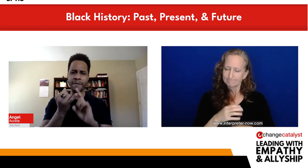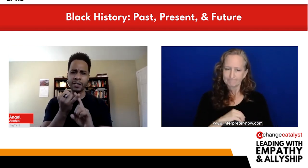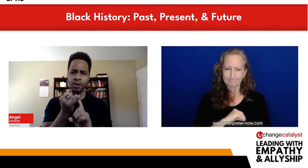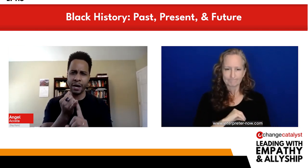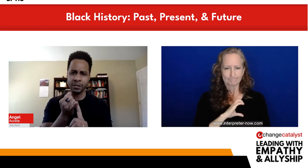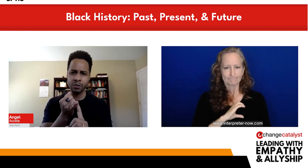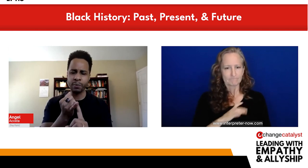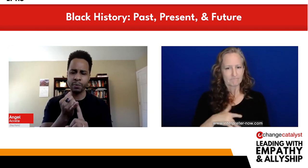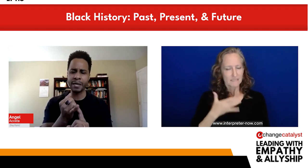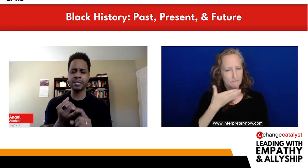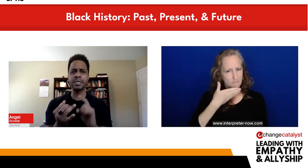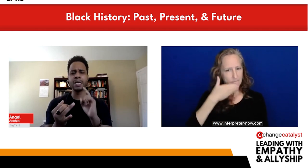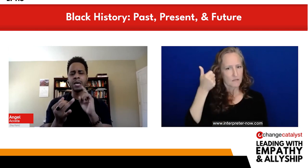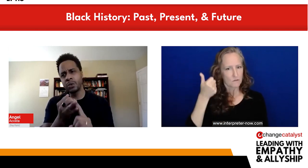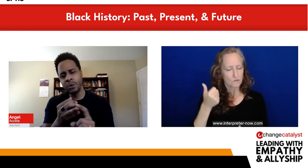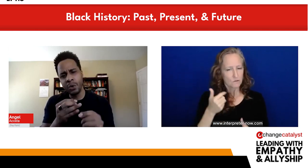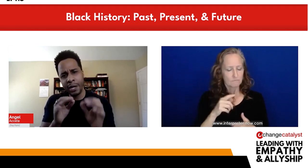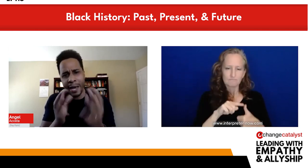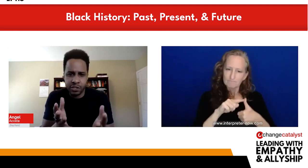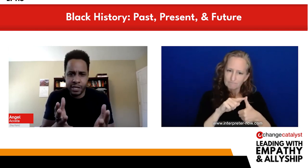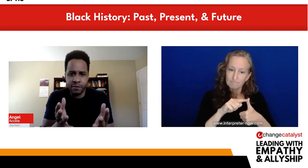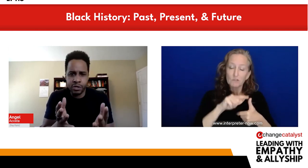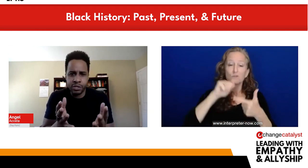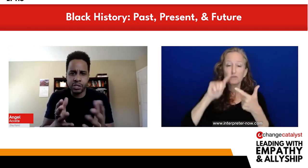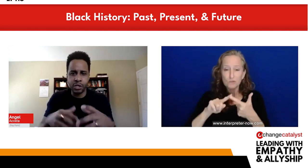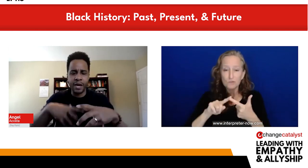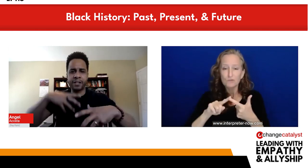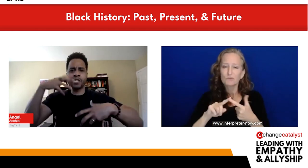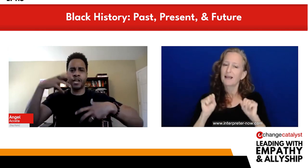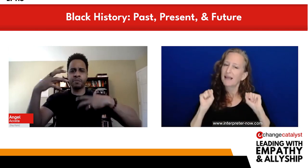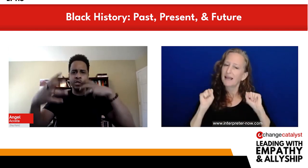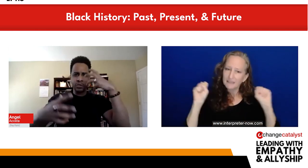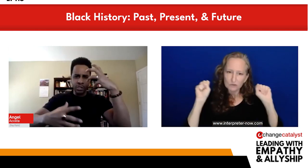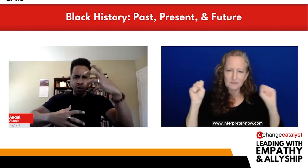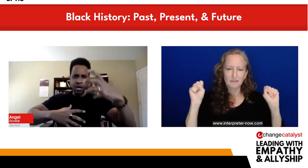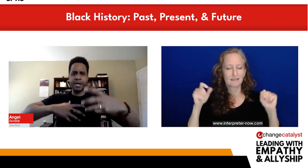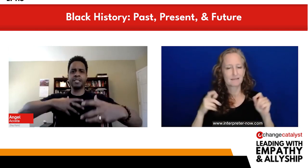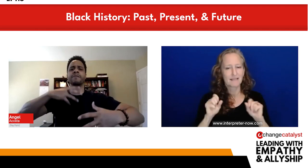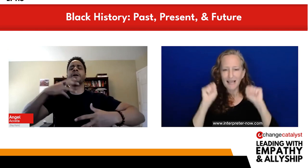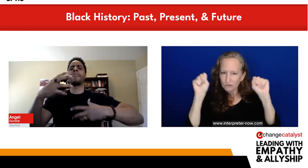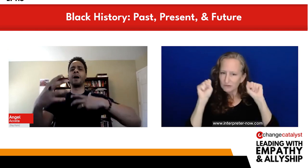having a gratitude practice. Two, exercise. Of course, exercise produces all kinds of